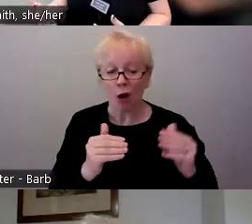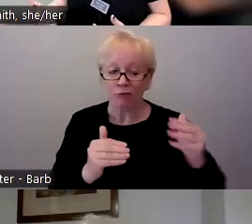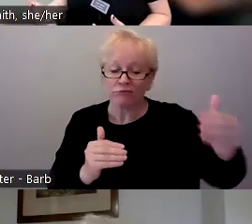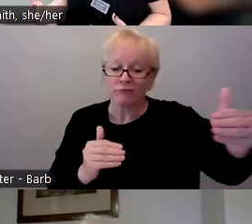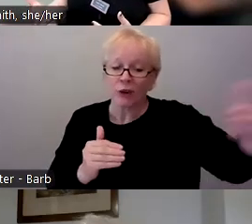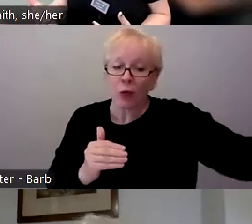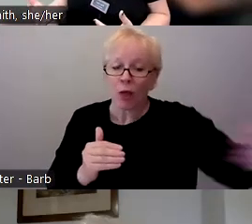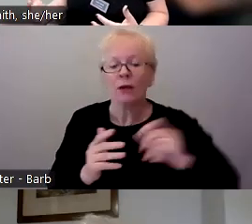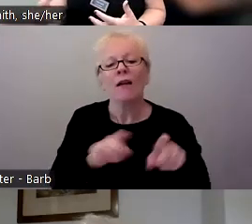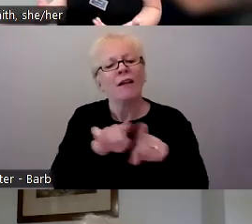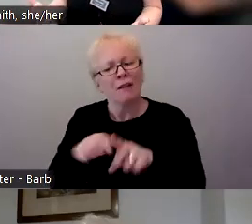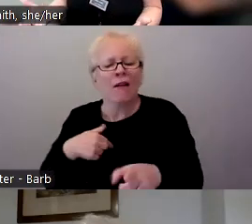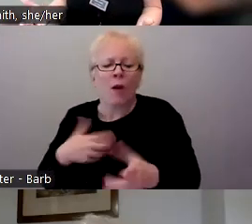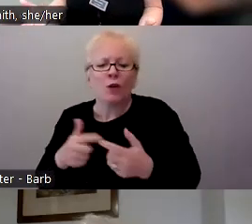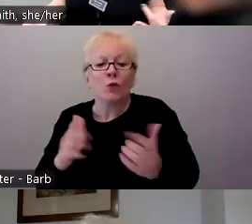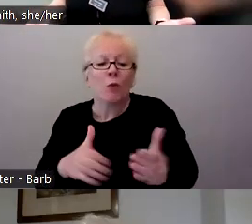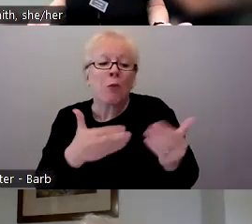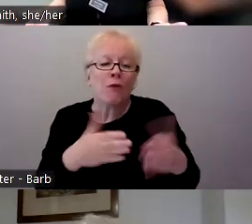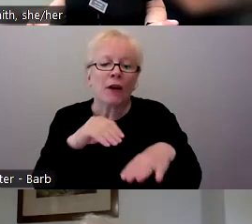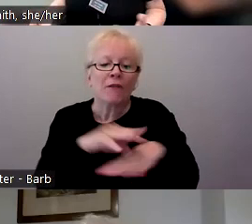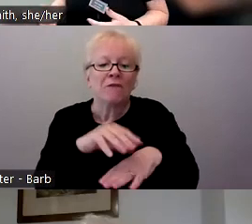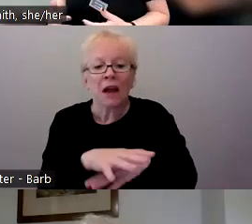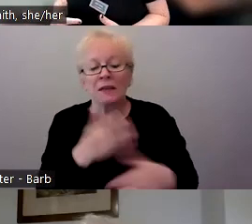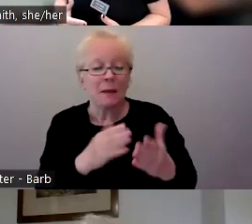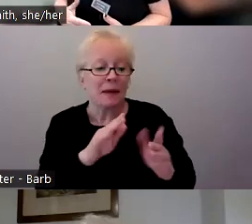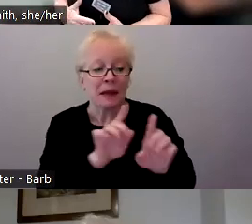advice, perhaps to mentor some folks who are just starting.